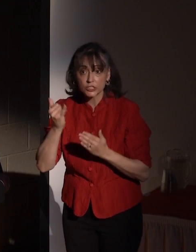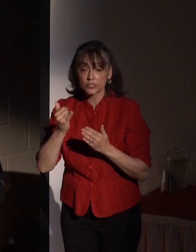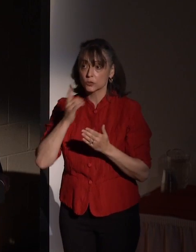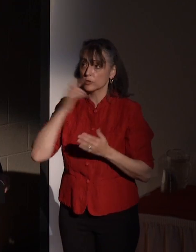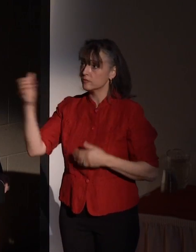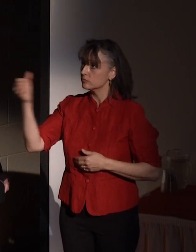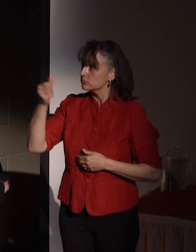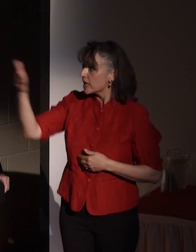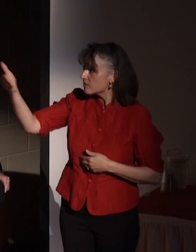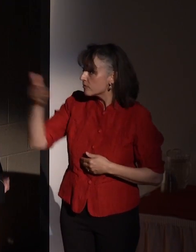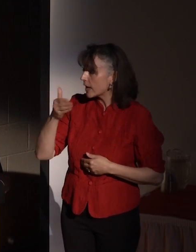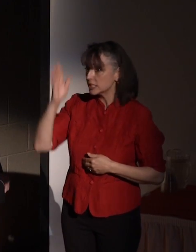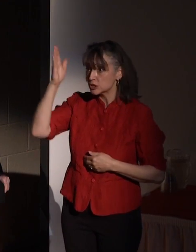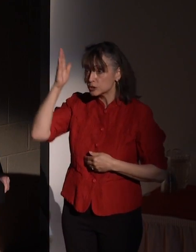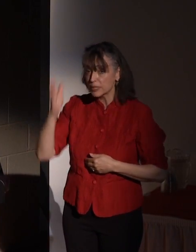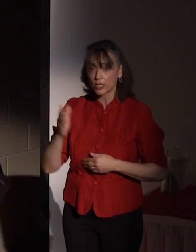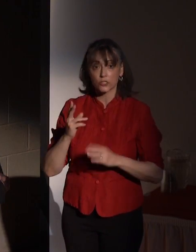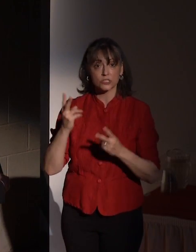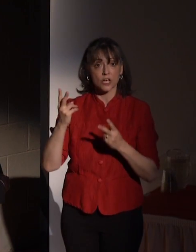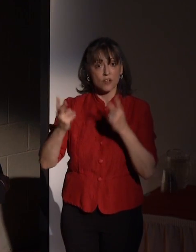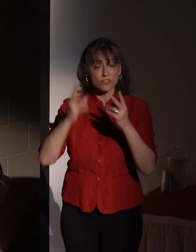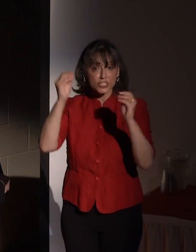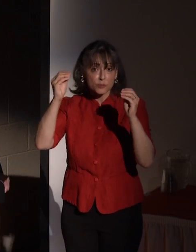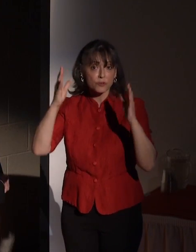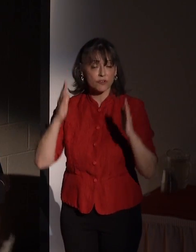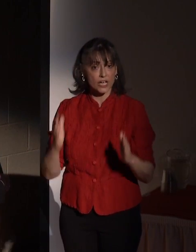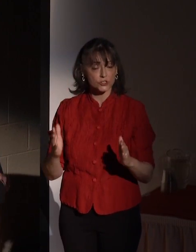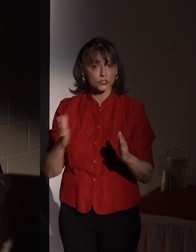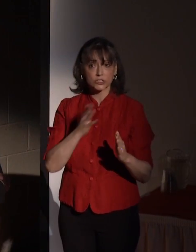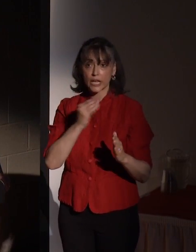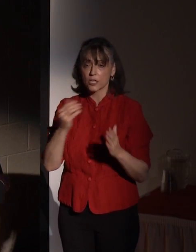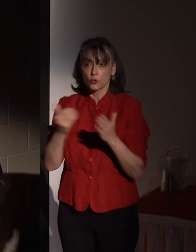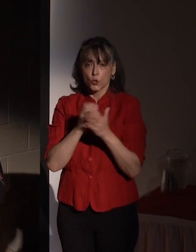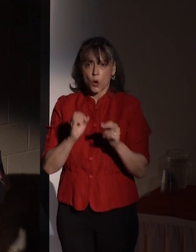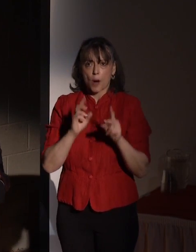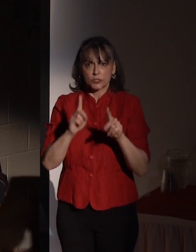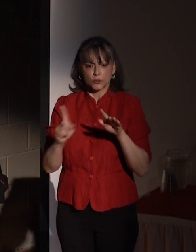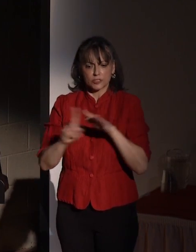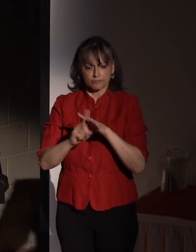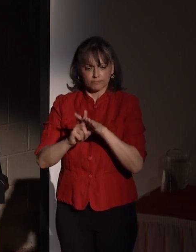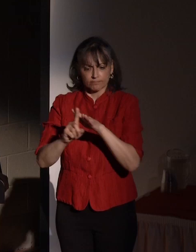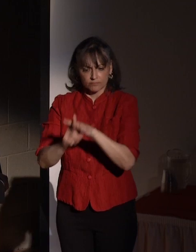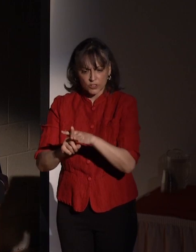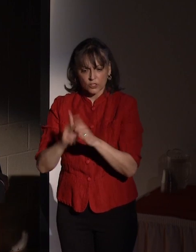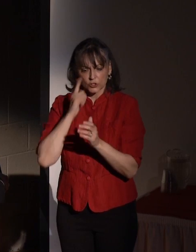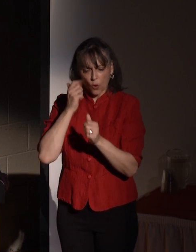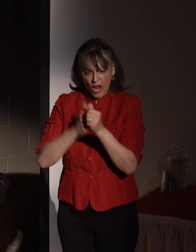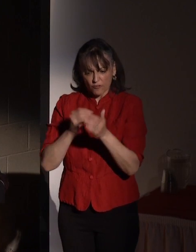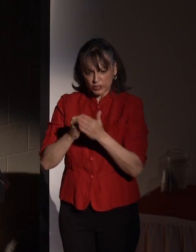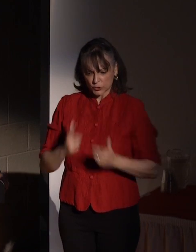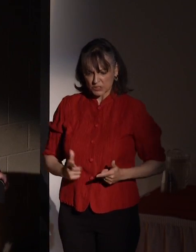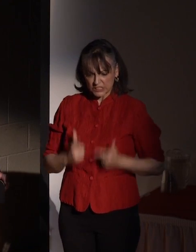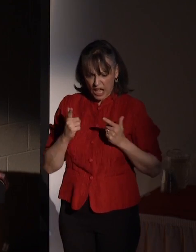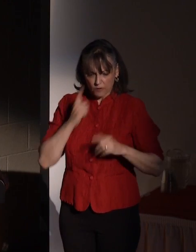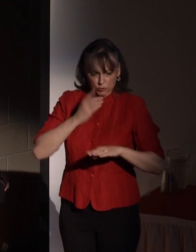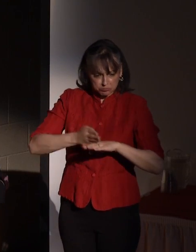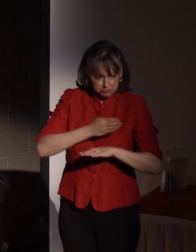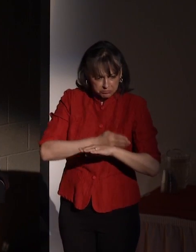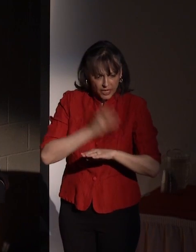visiting professors, and an array of other opportunities to enrich every student's studies.